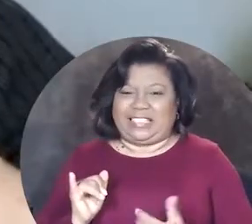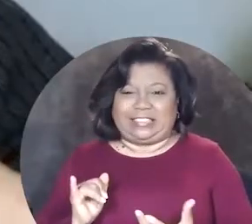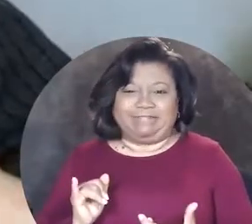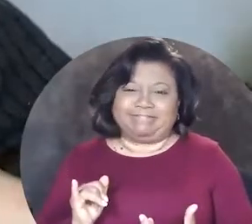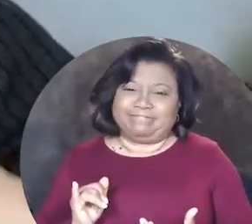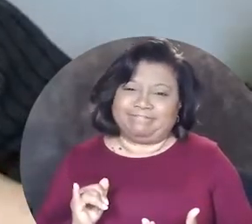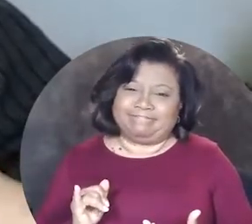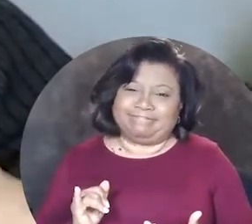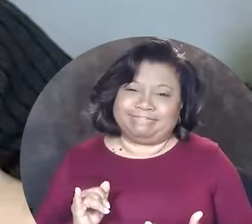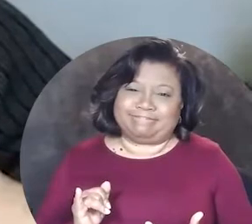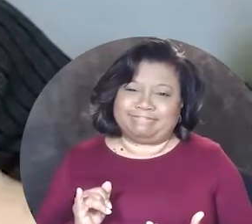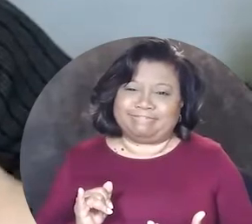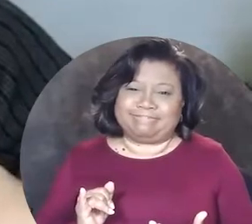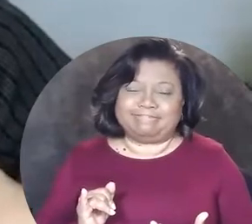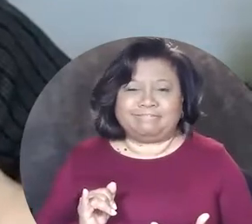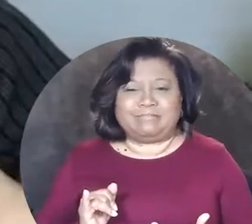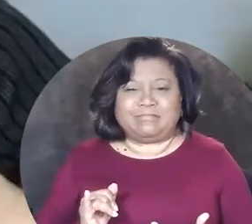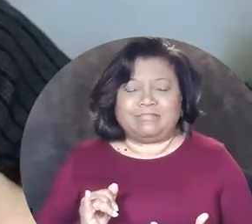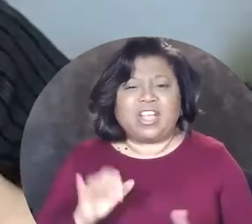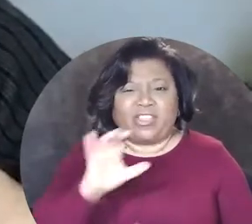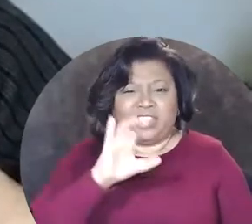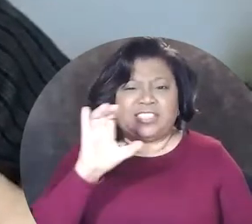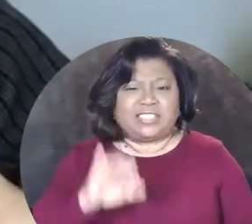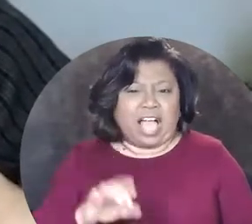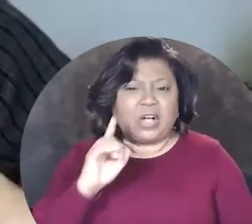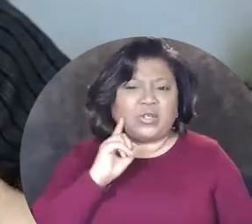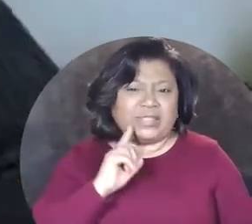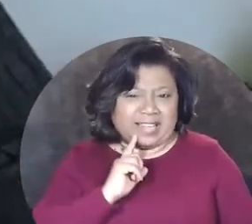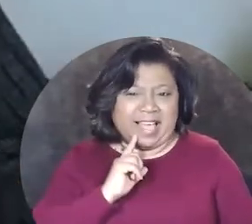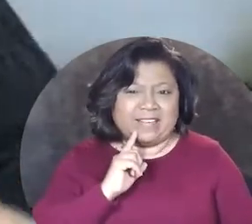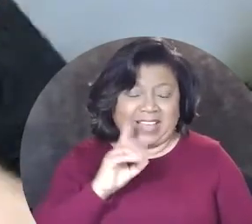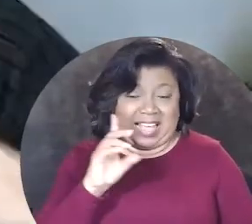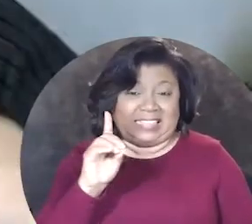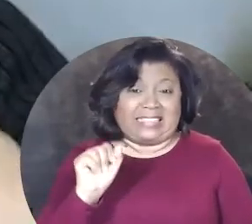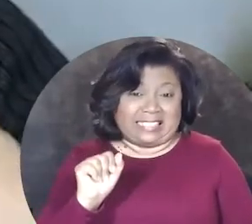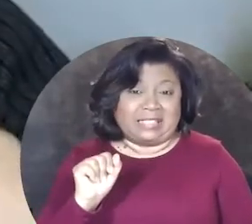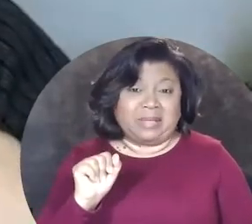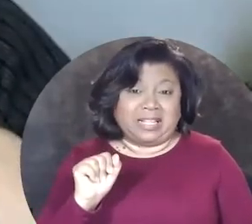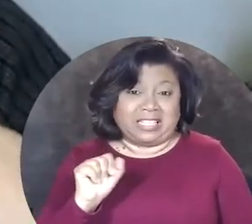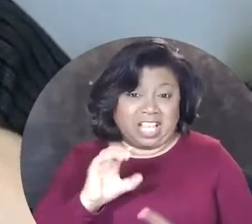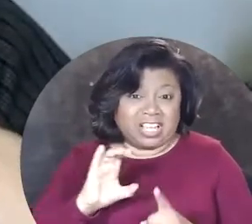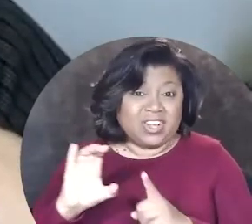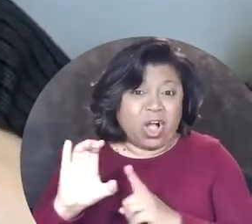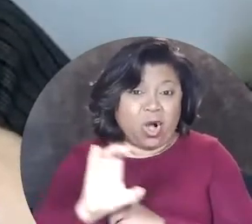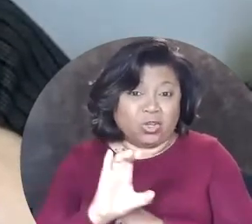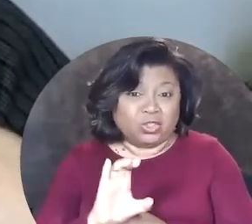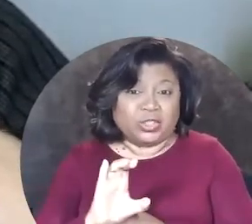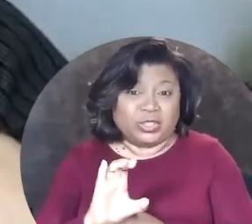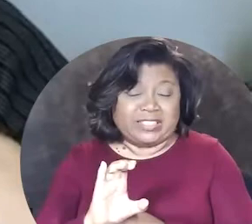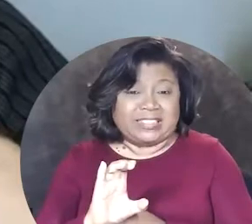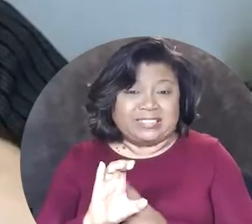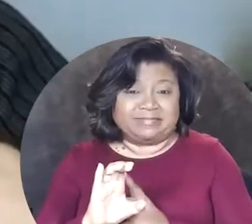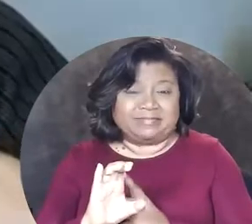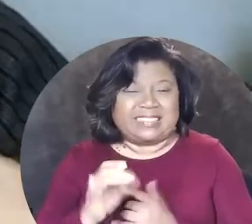I still feel like the Chicago Deaf and disability culture is still a group that's unfortunately quite shunted to the side, overlooked